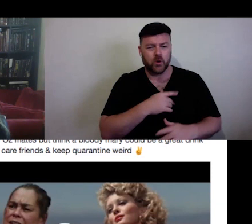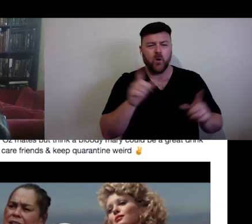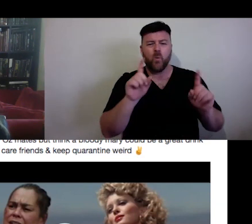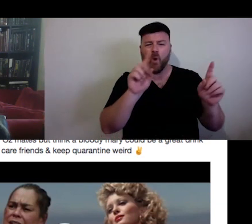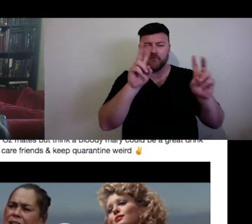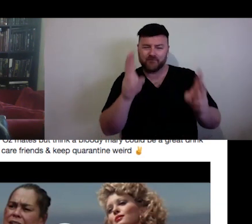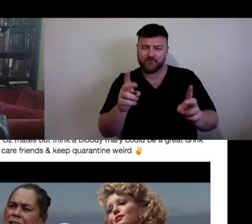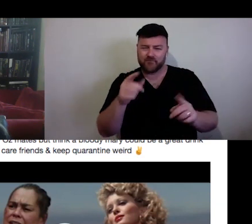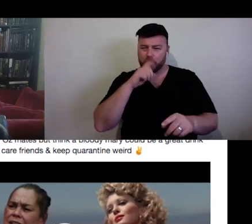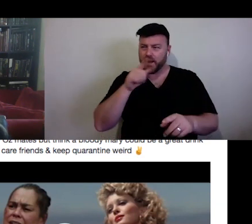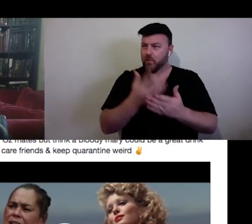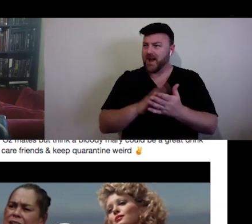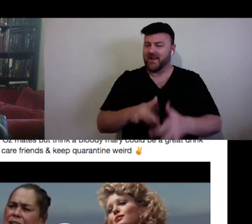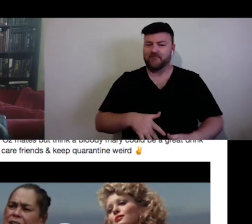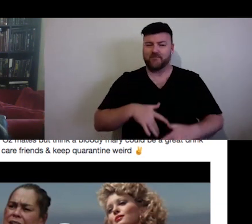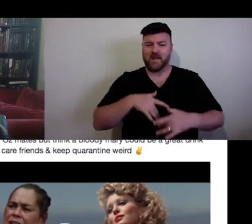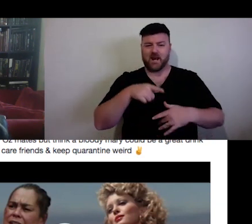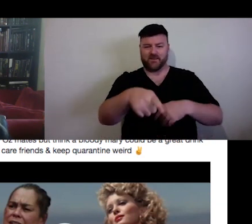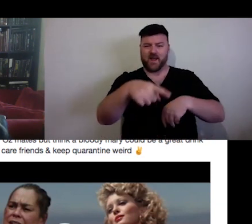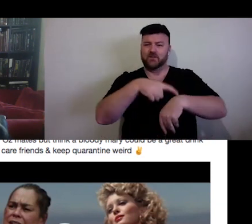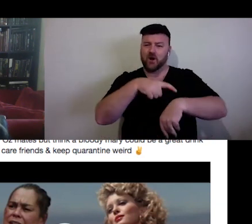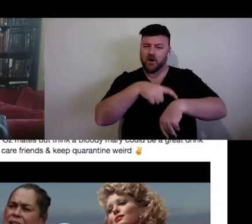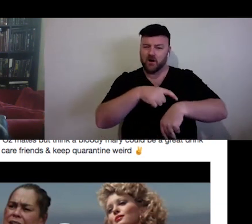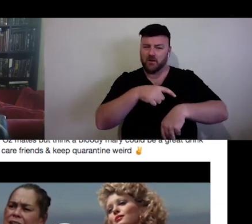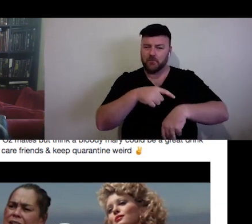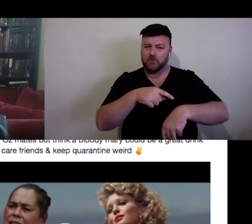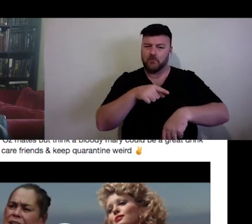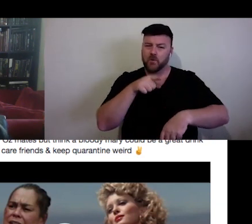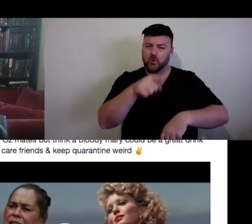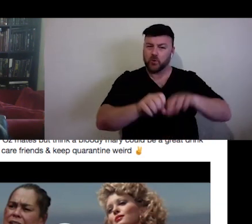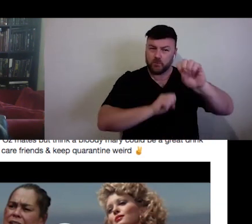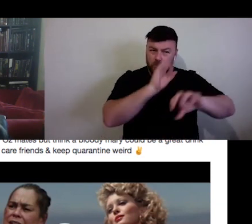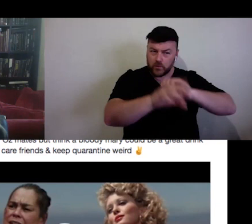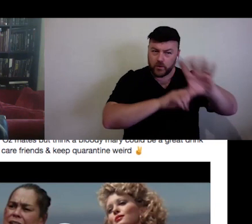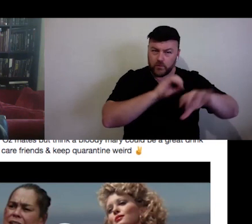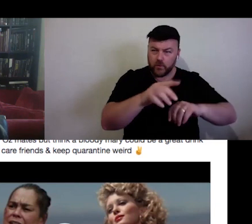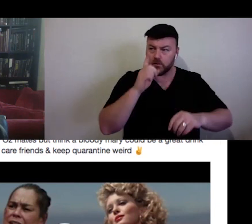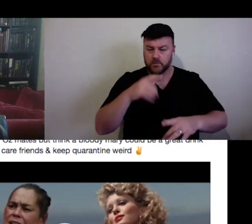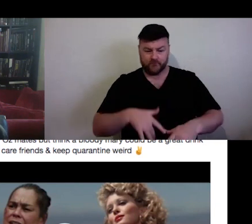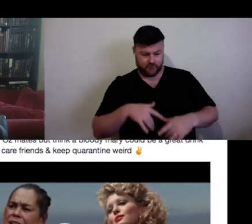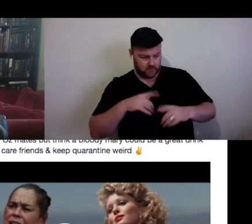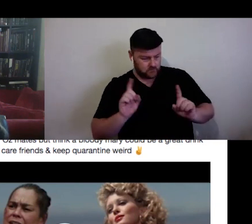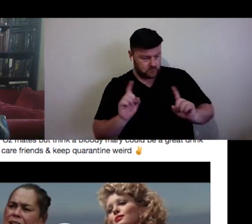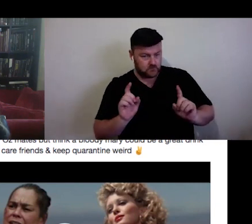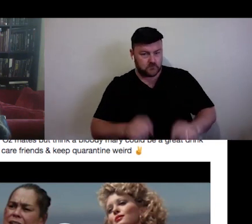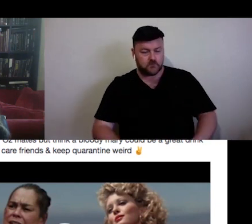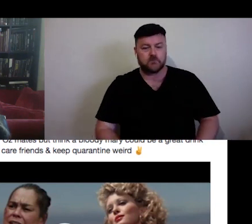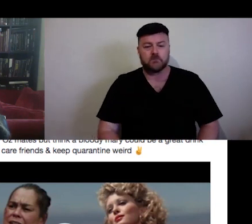You're ever unsure about what sort of subject matter you should be putting out there, then just tap